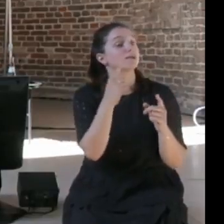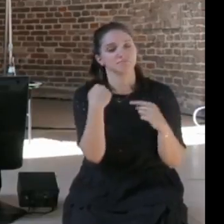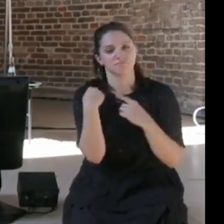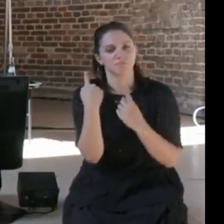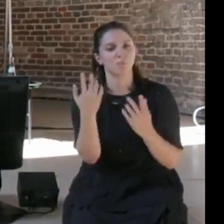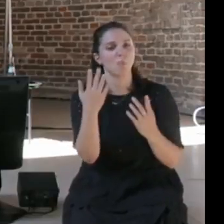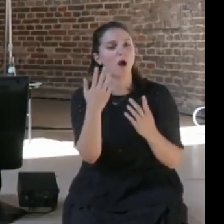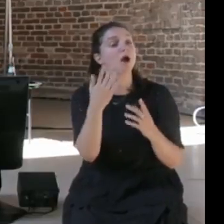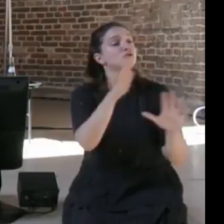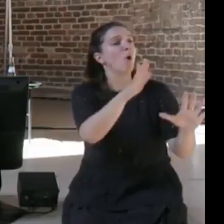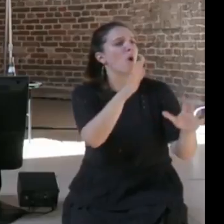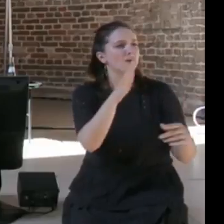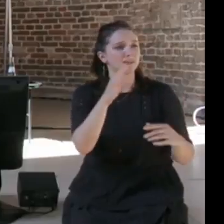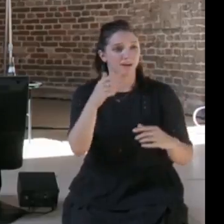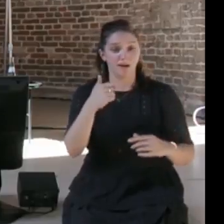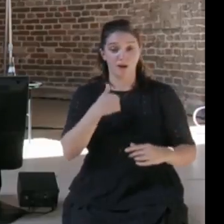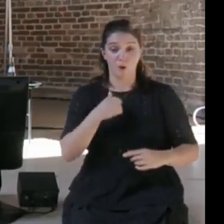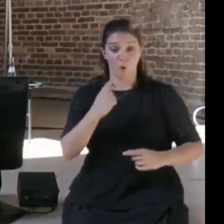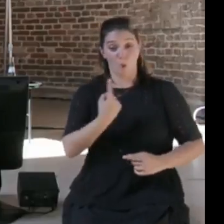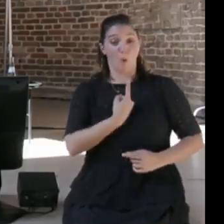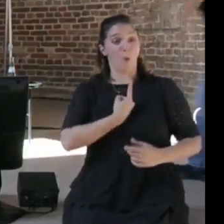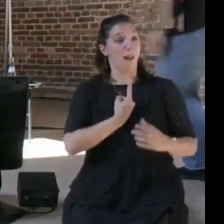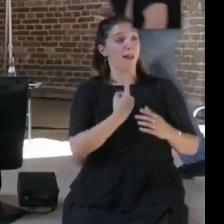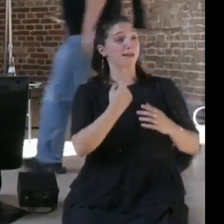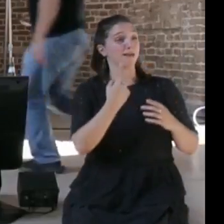places that are doing technology and innovation, I think what's been more unique about the